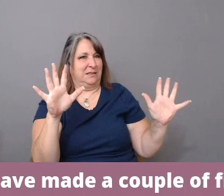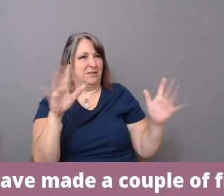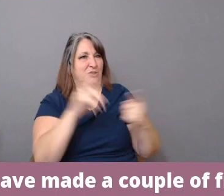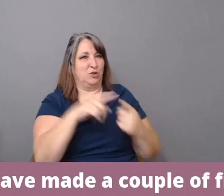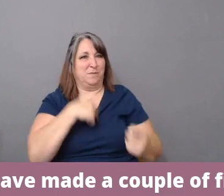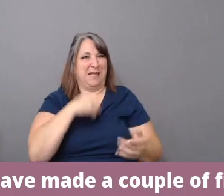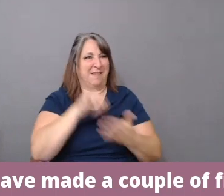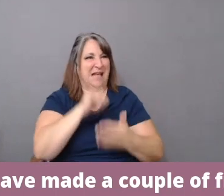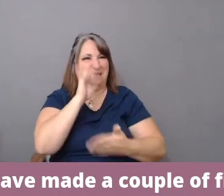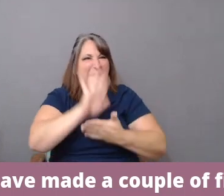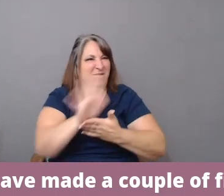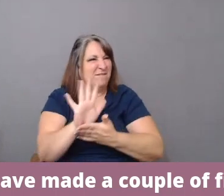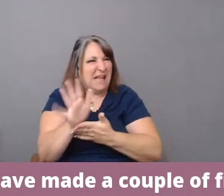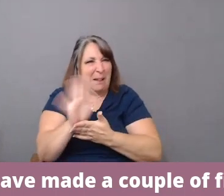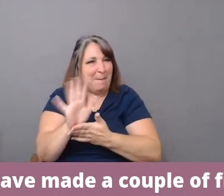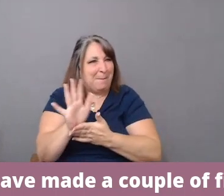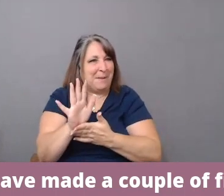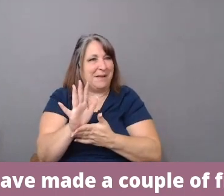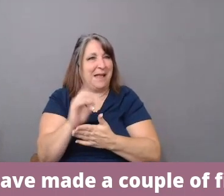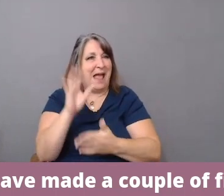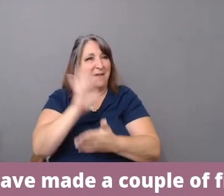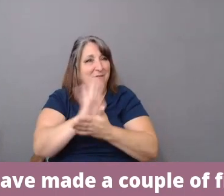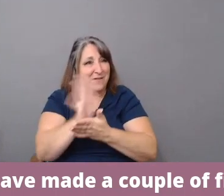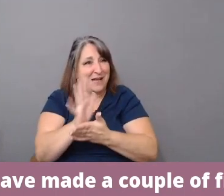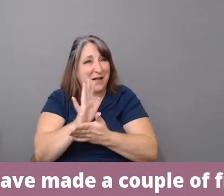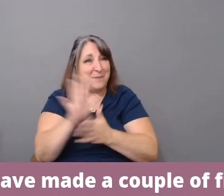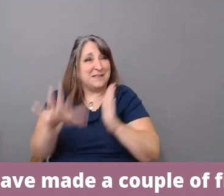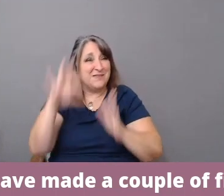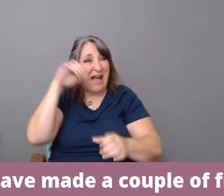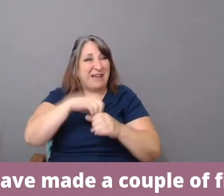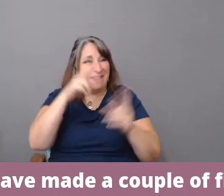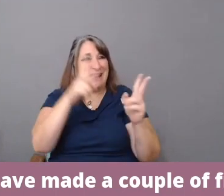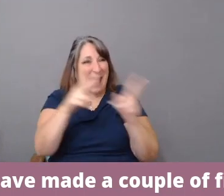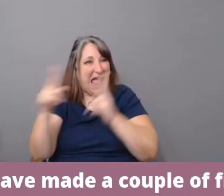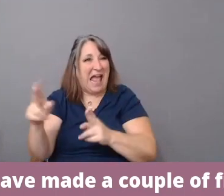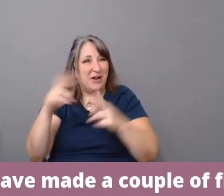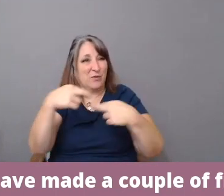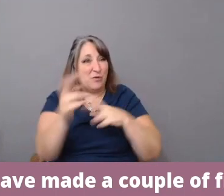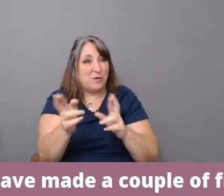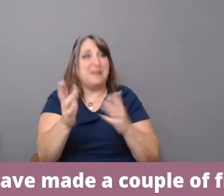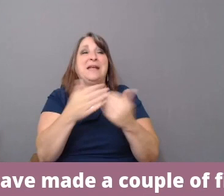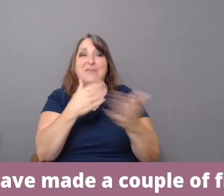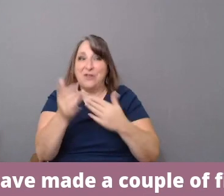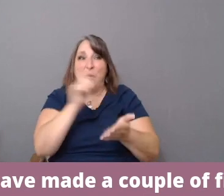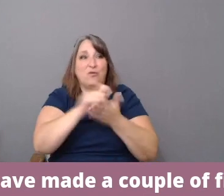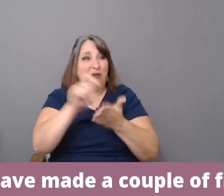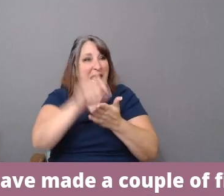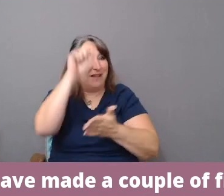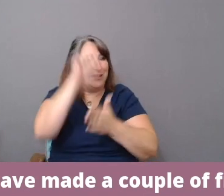And a film is also found in the edit room, even though you write the script beforehand. These are documentaries.